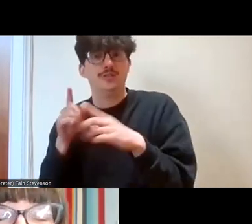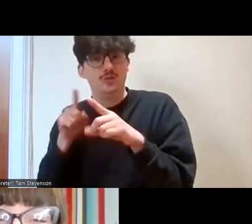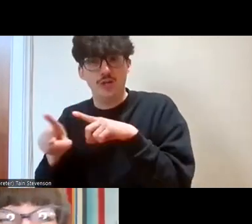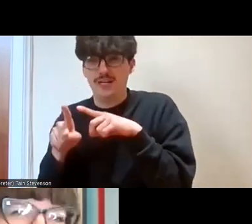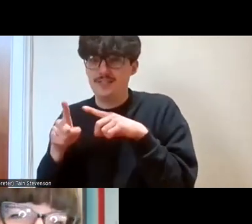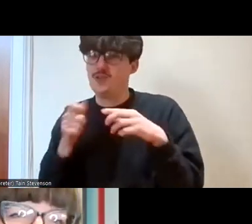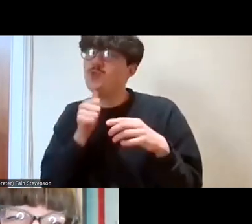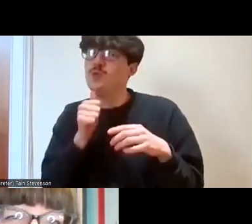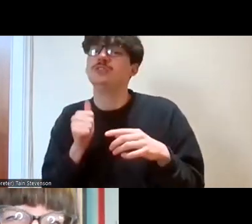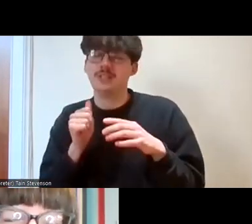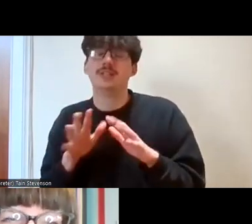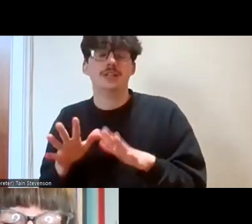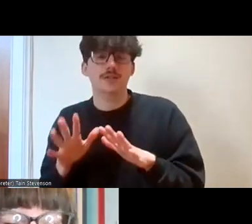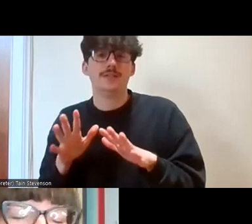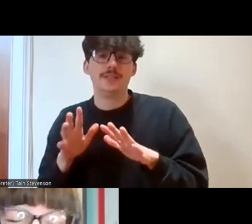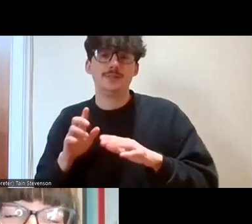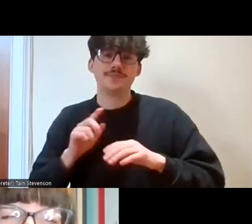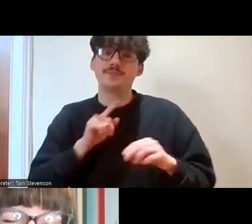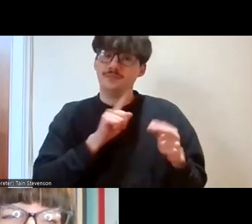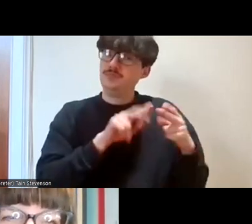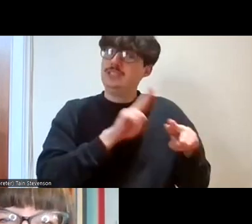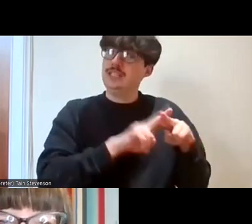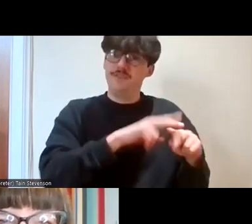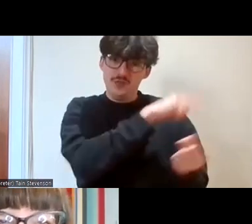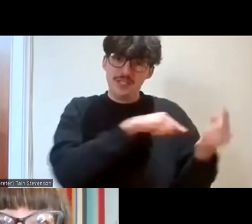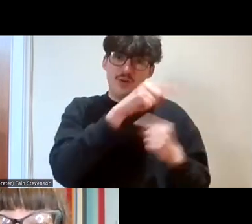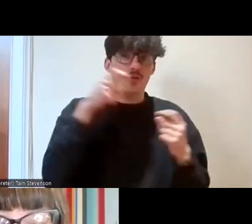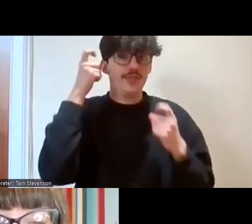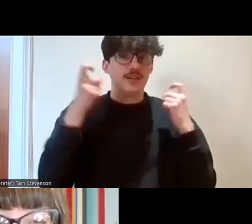one thing that you might change, that's one thing closer to be more inclusive of working